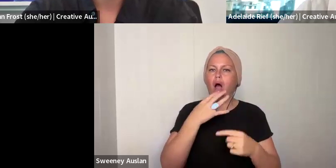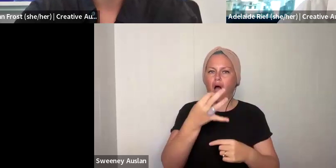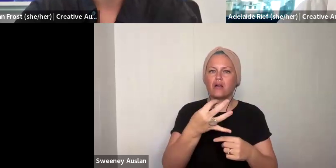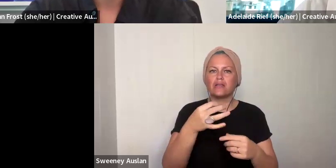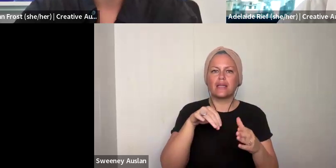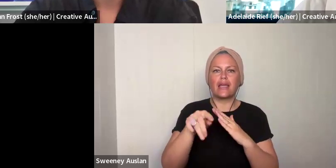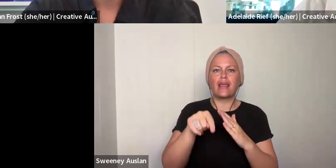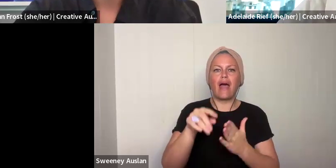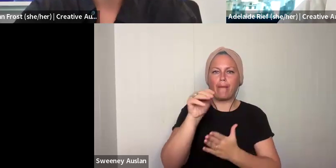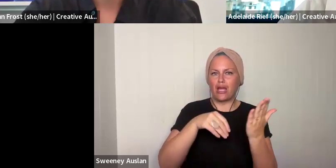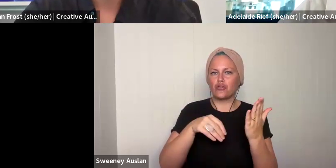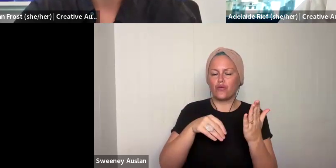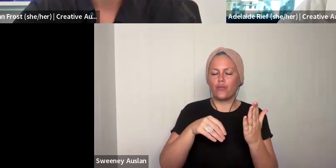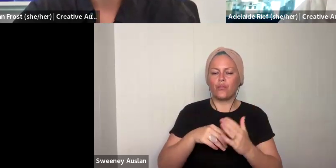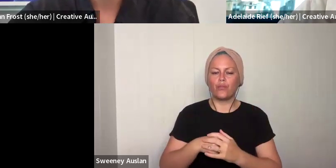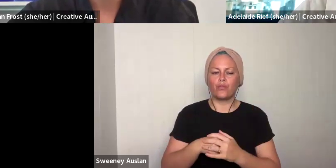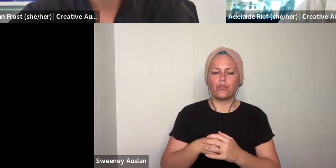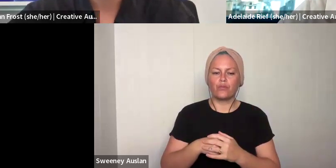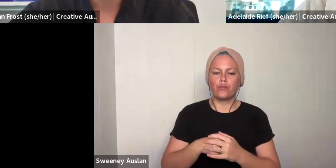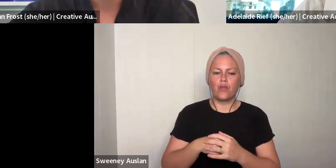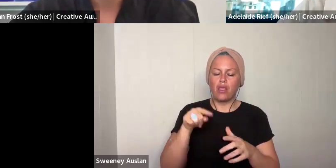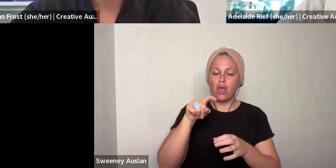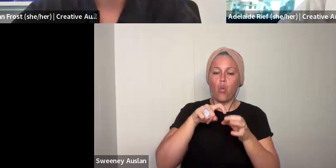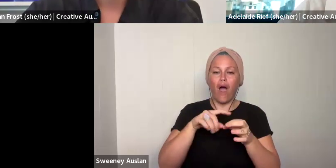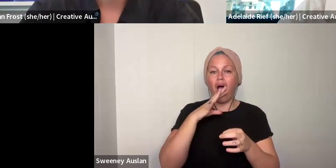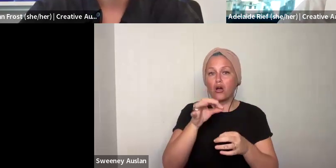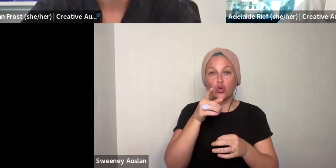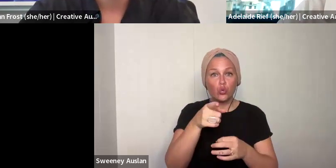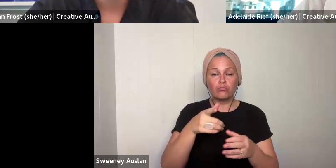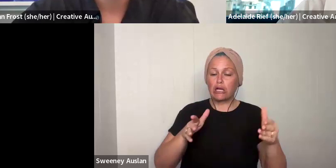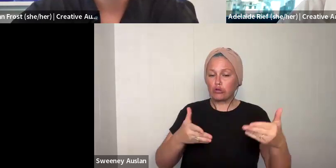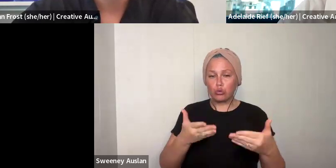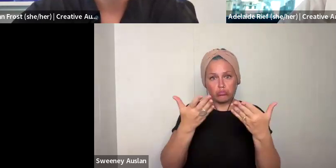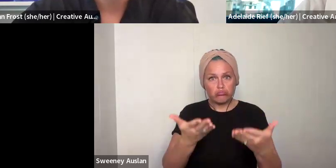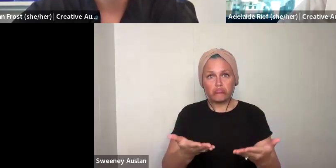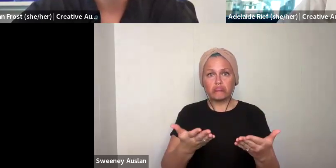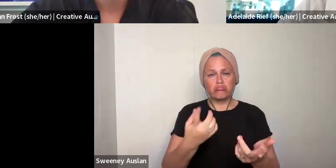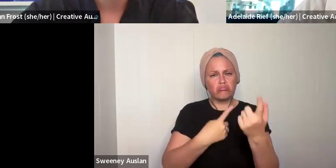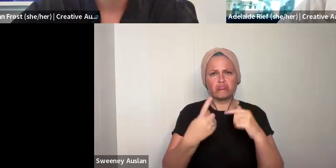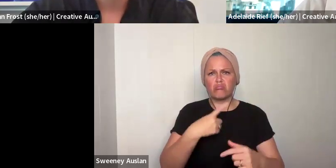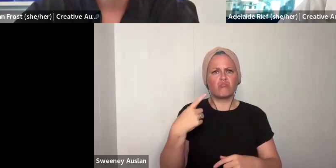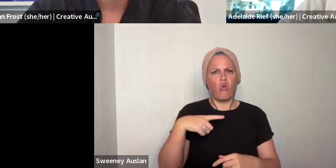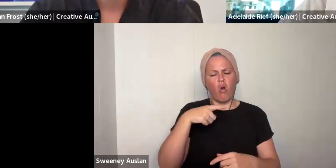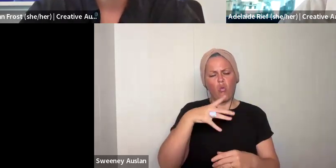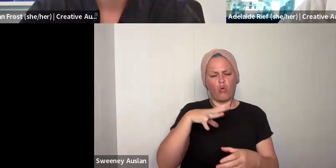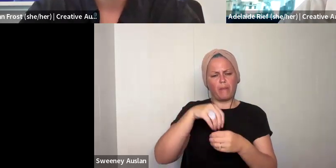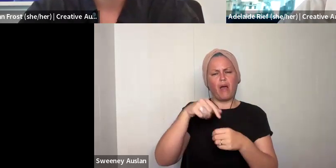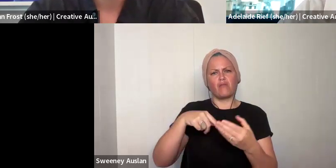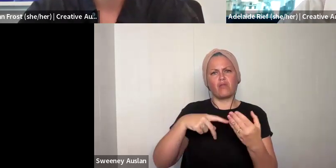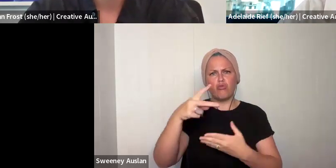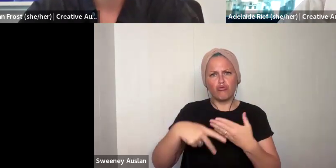an application in a different form. You can also see here the substantive questions, the kind of big questions that we ask